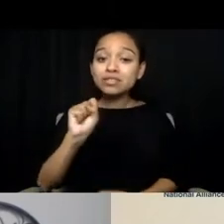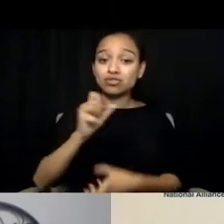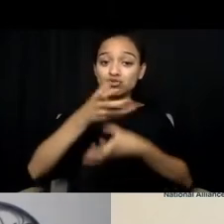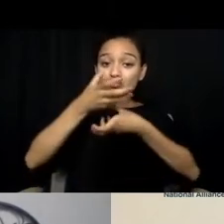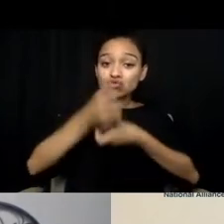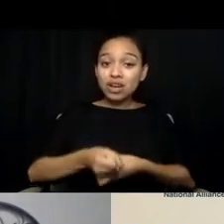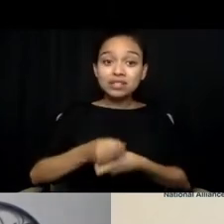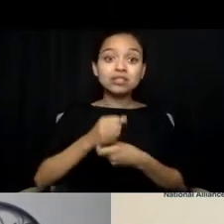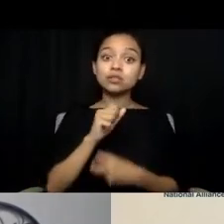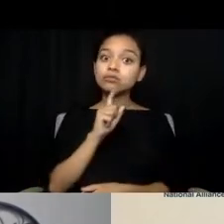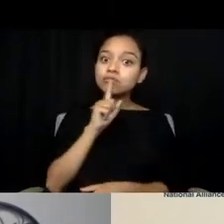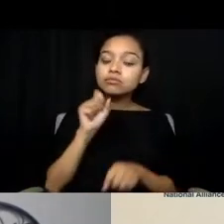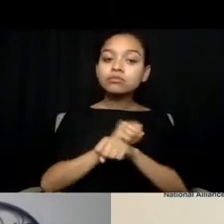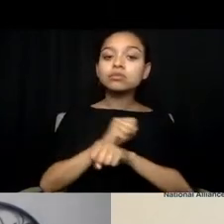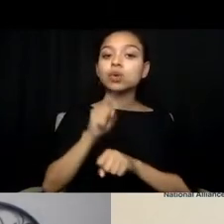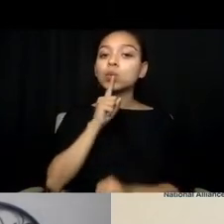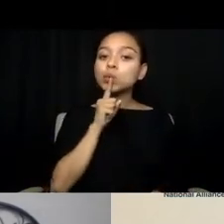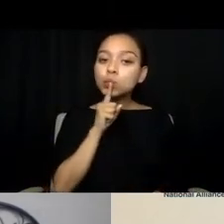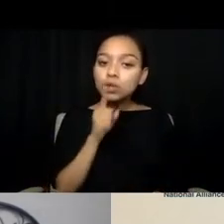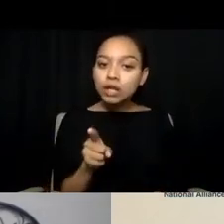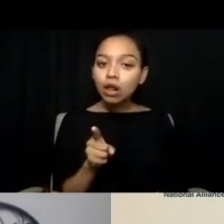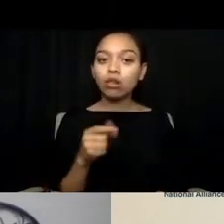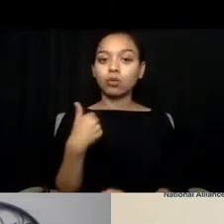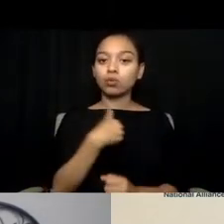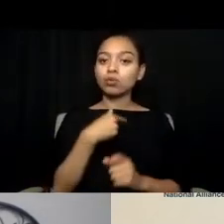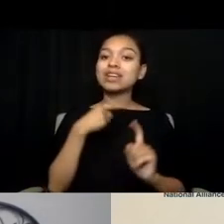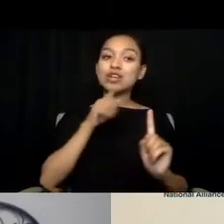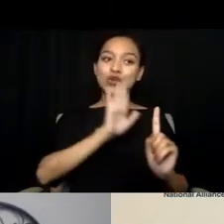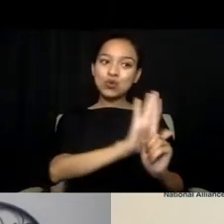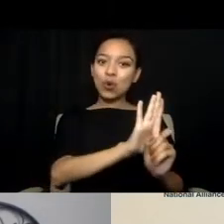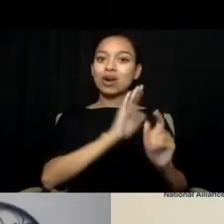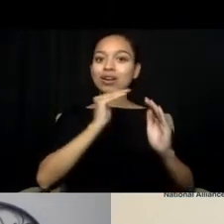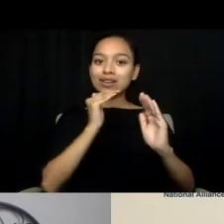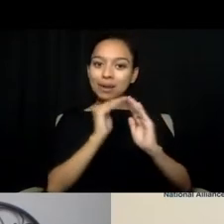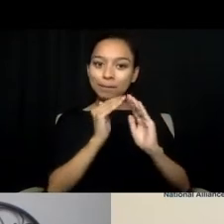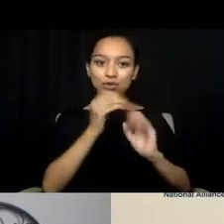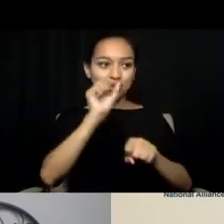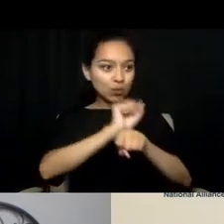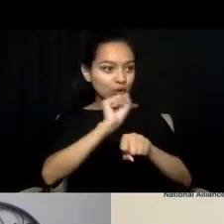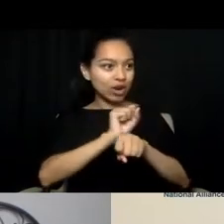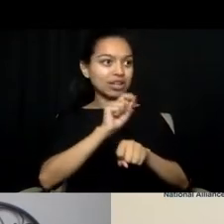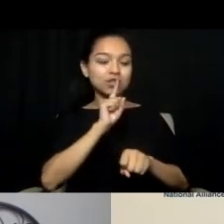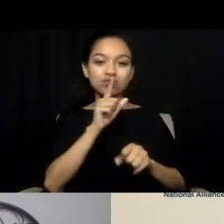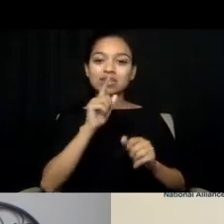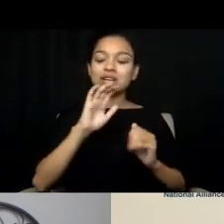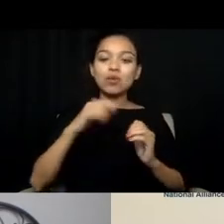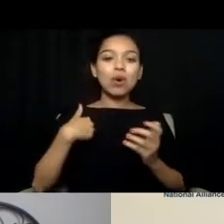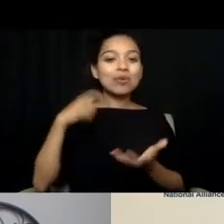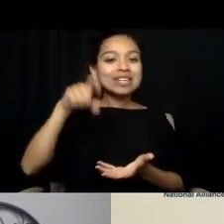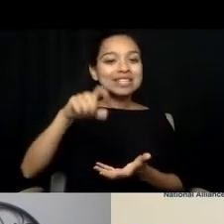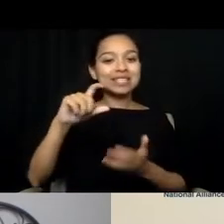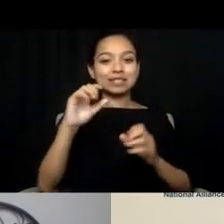at the helm of making sure that 988 is equitable. Thank you so much for the time you gave us today, Dan, we really appreciate it.